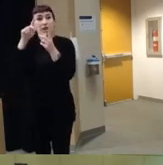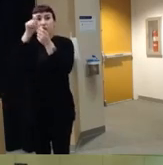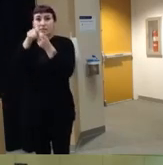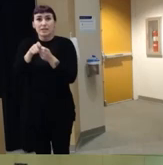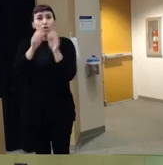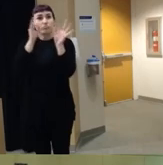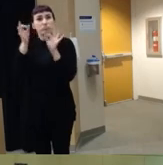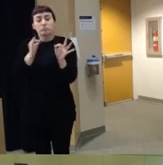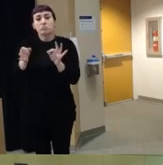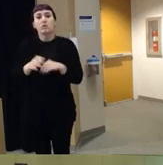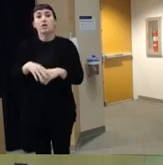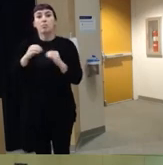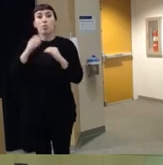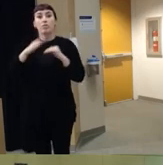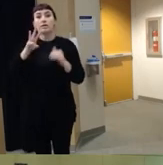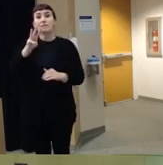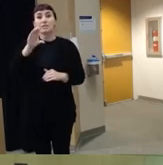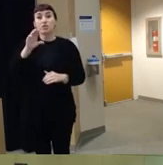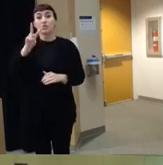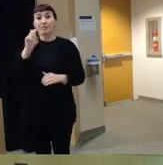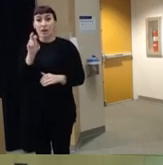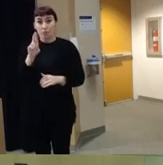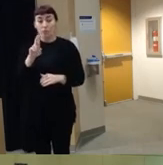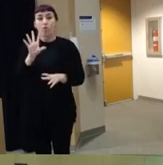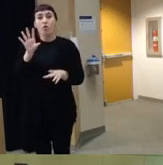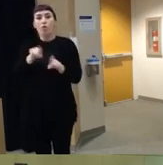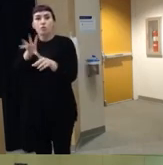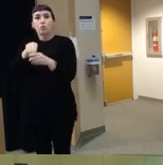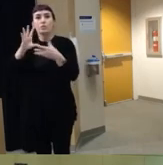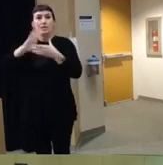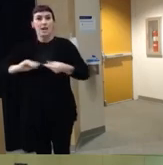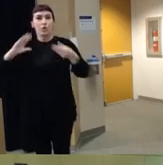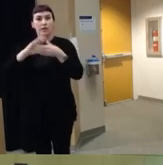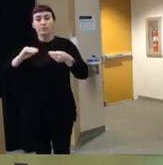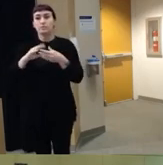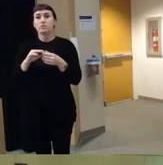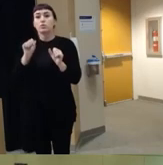has more than 600 variables um it also includes narratives so you can um look at narratives from